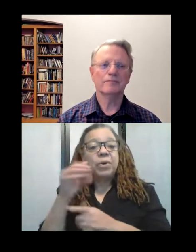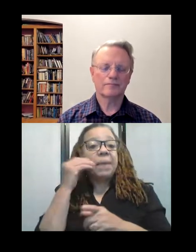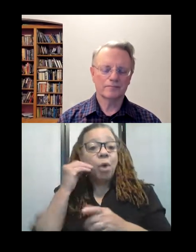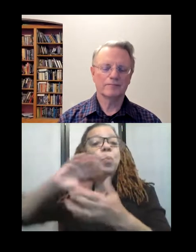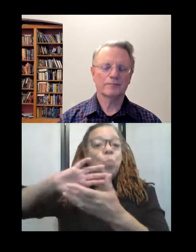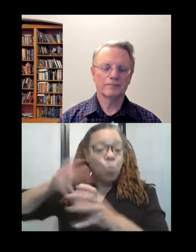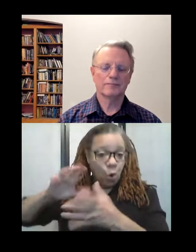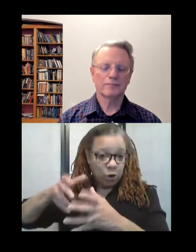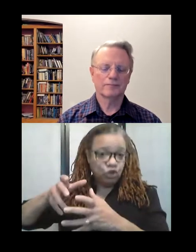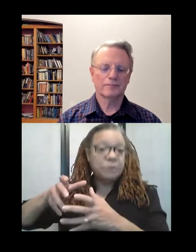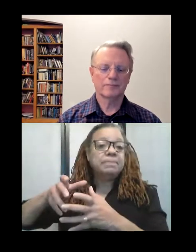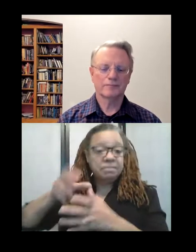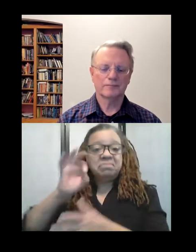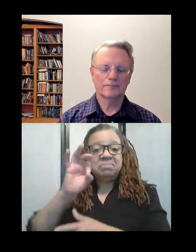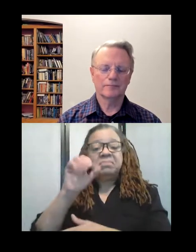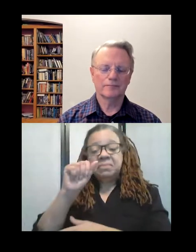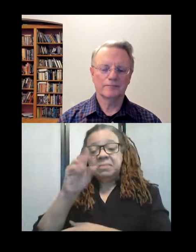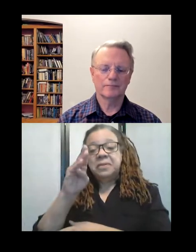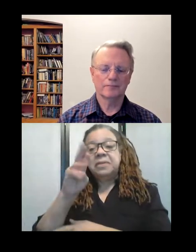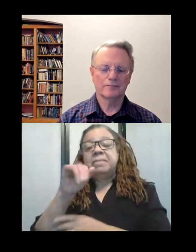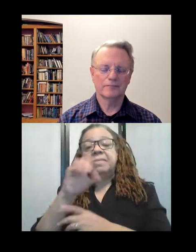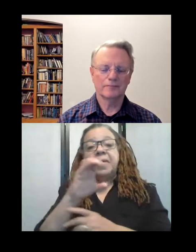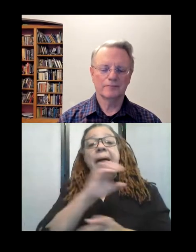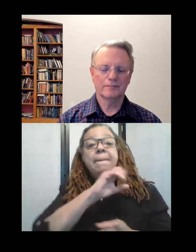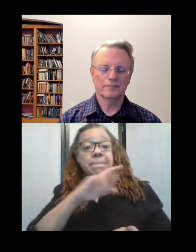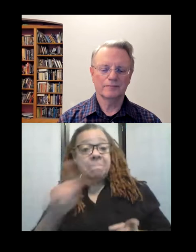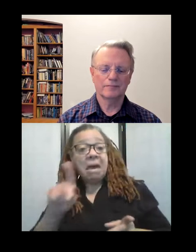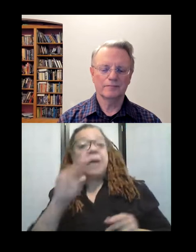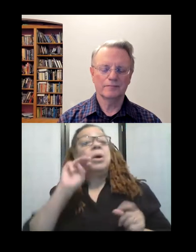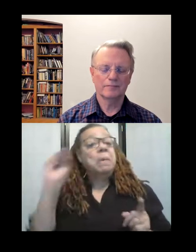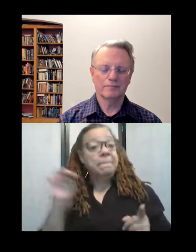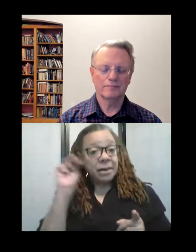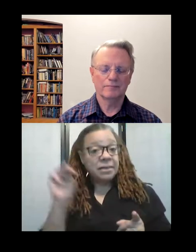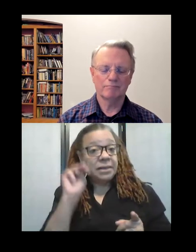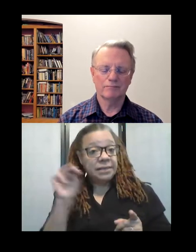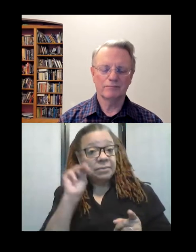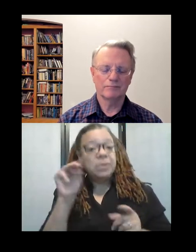And came back on Monday, and proceeded to work with the designer for the rest